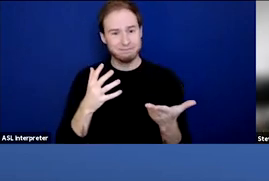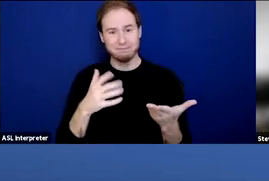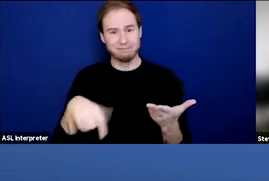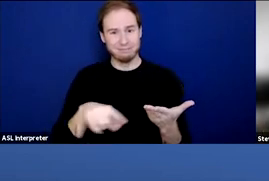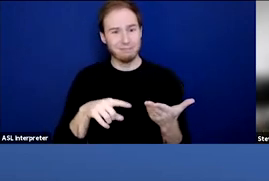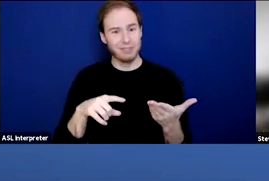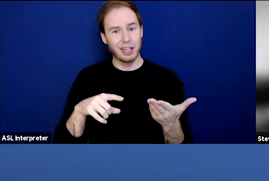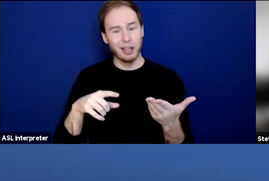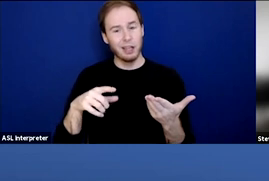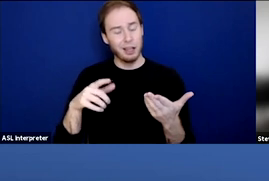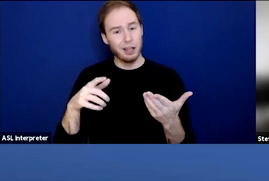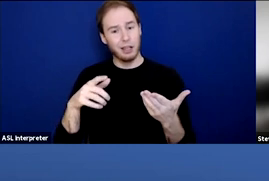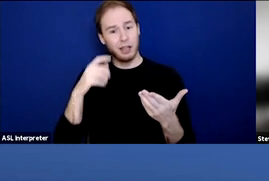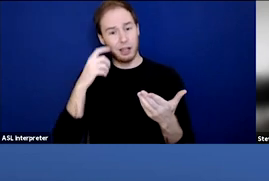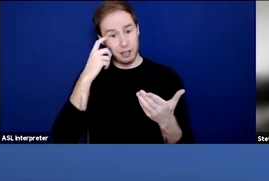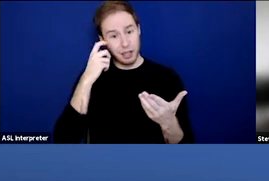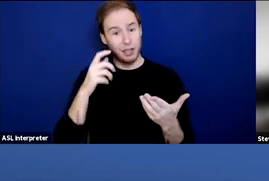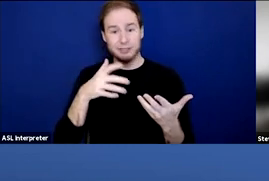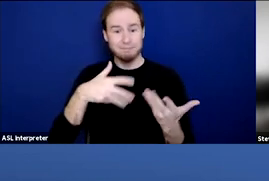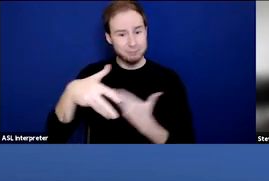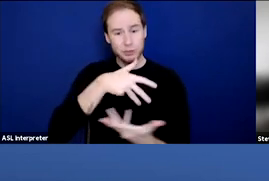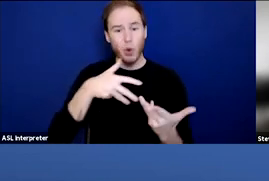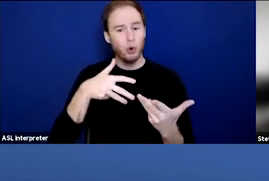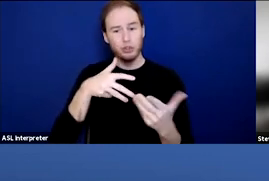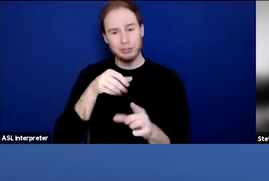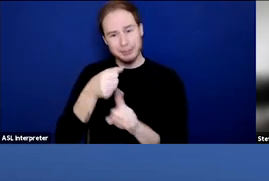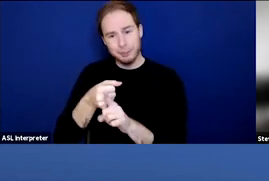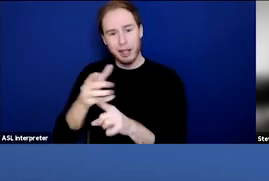have been implicated as one of the reasons for this differential impact.